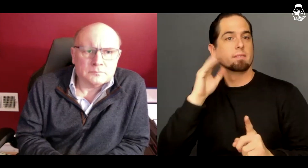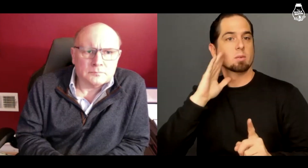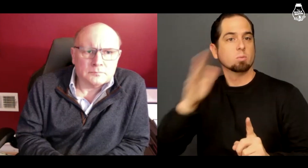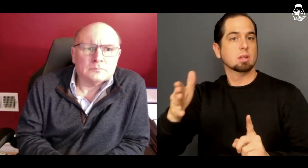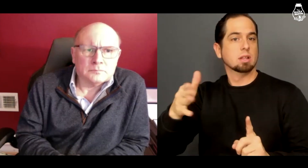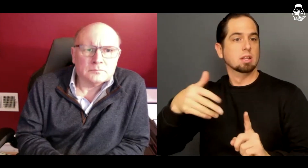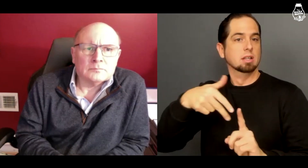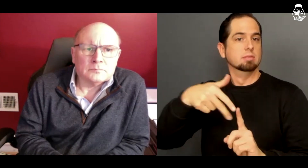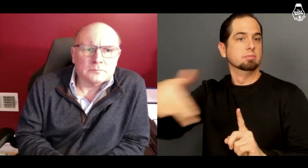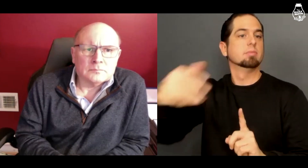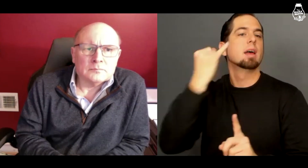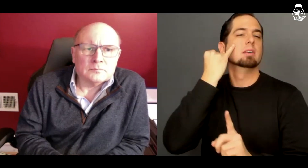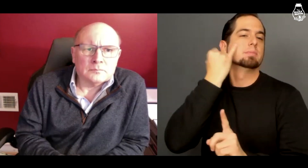Mavrick will walk?